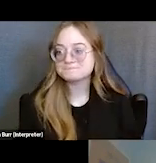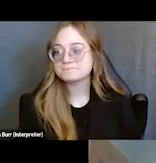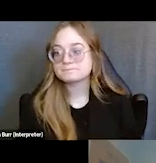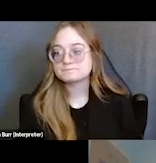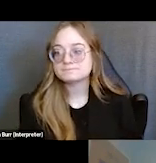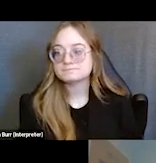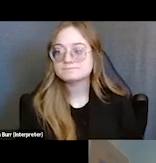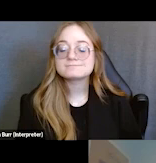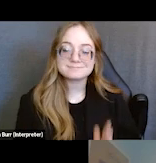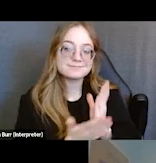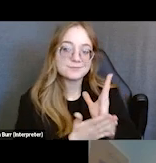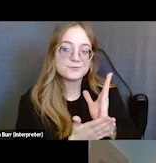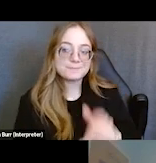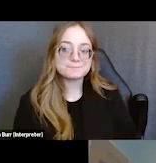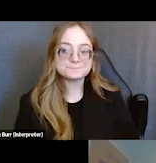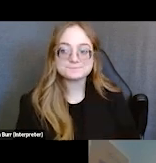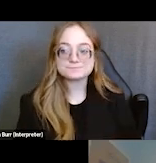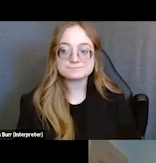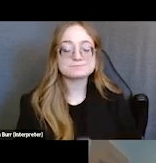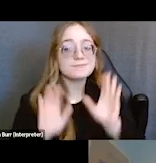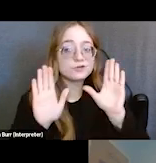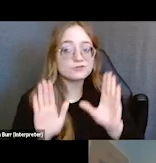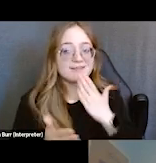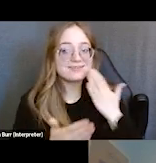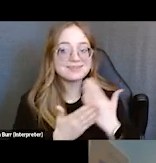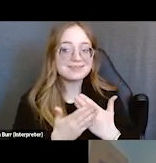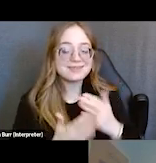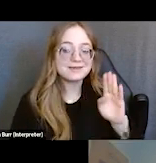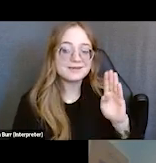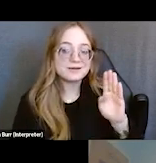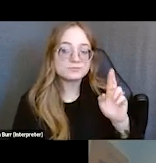[Kristin] All right. Great. Thank you Brandy and thank you so much to Rachel.